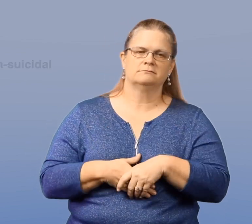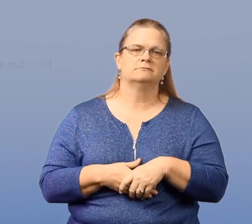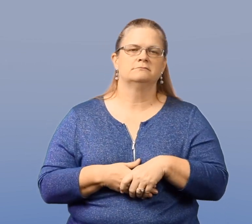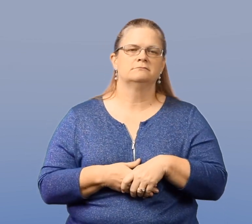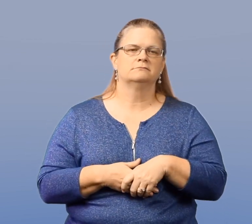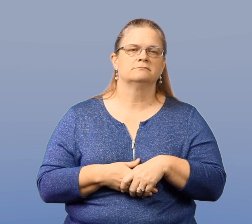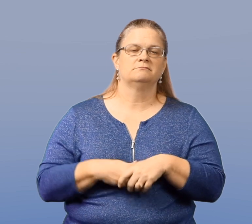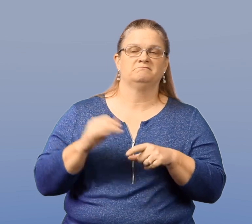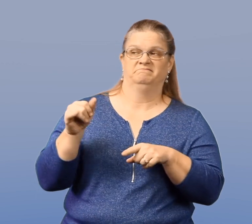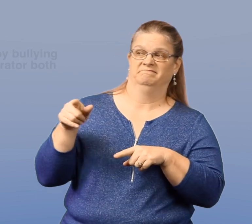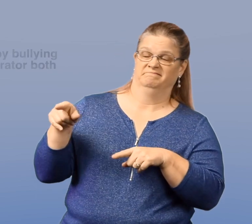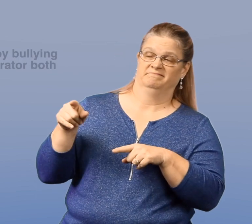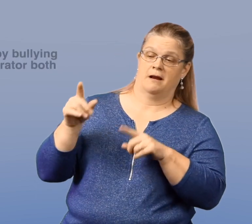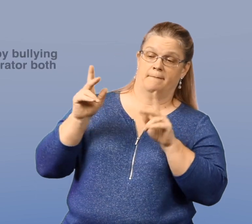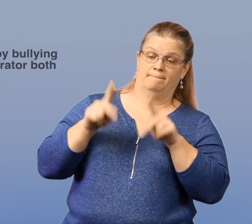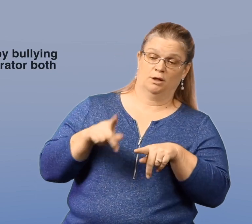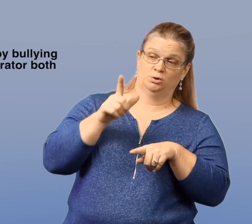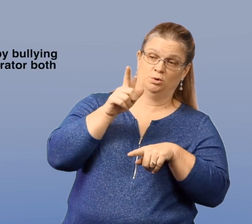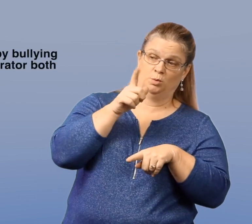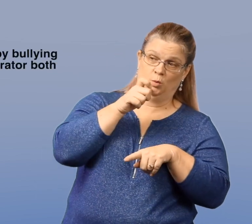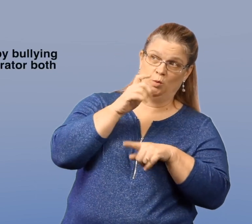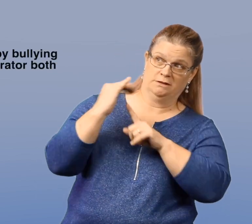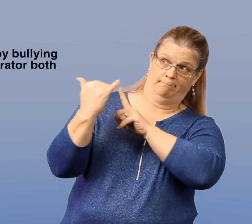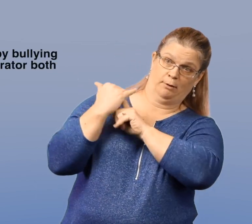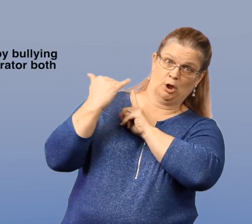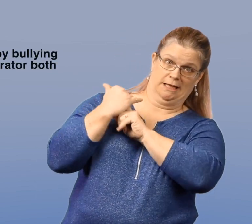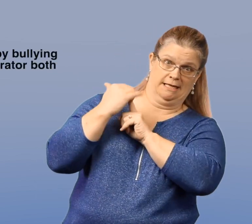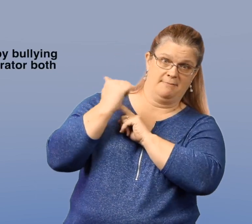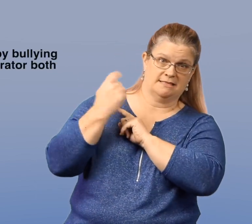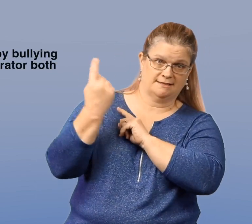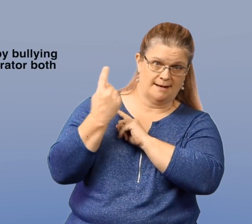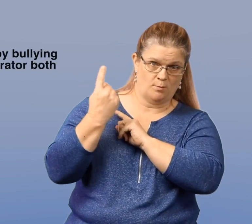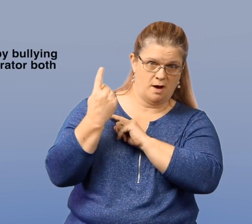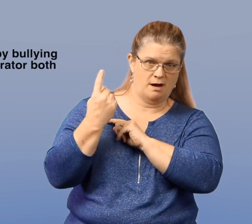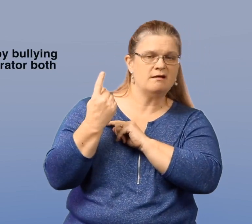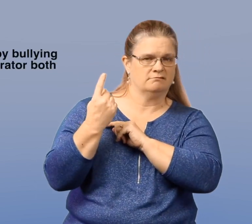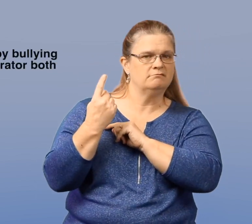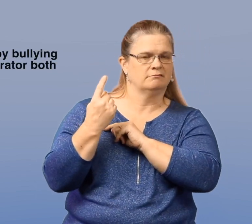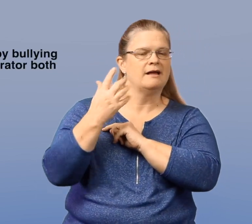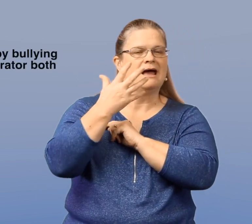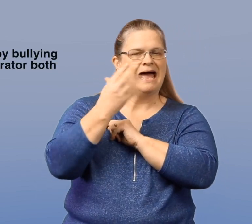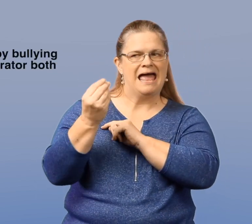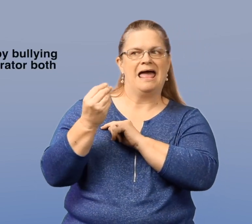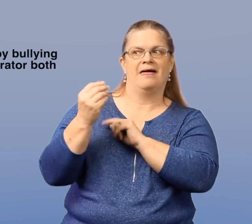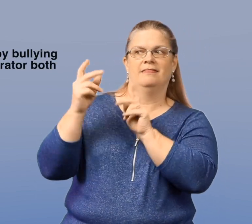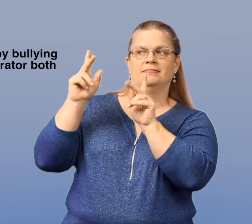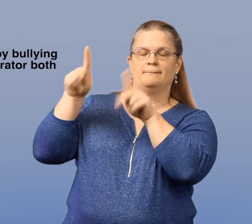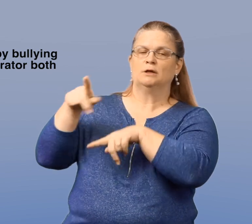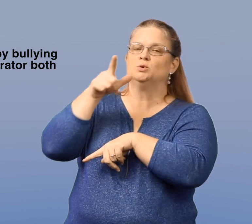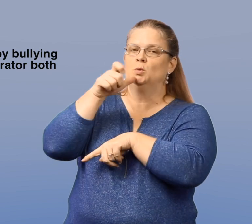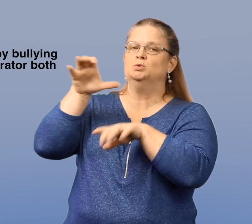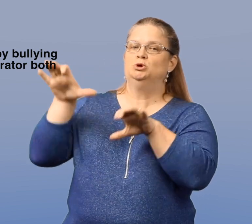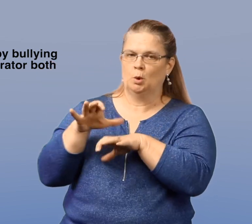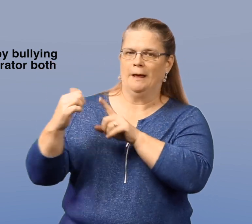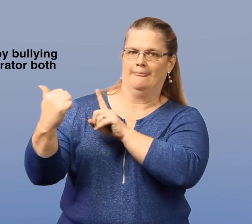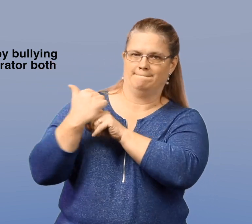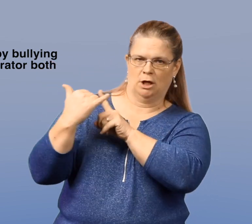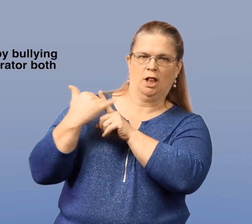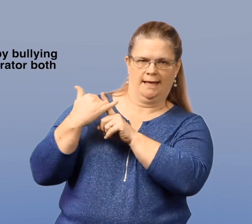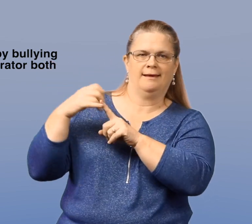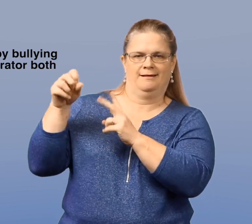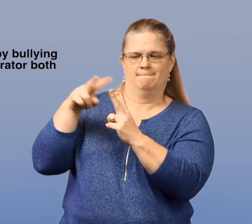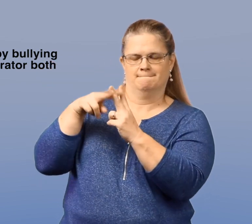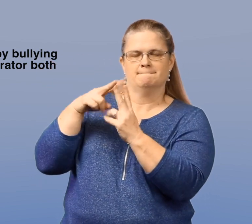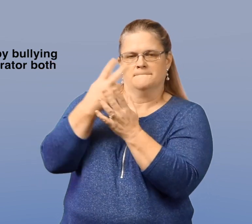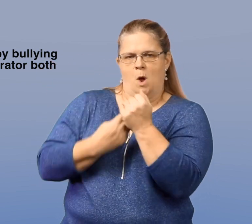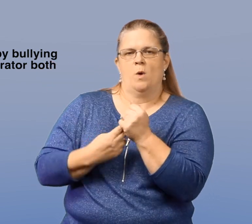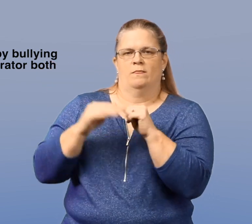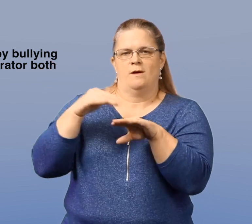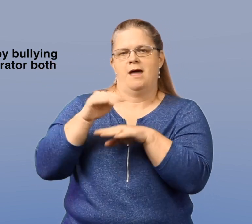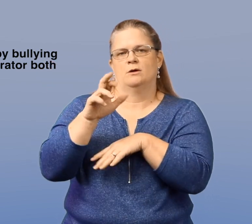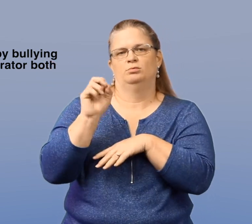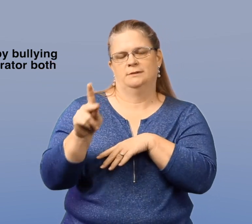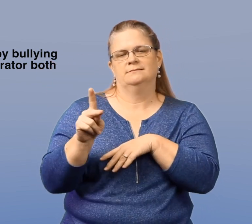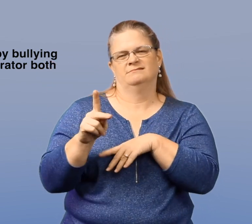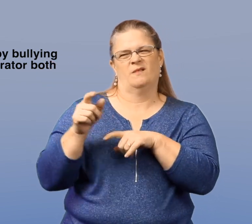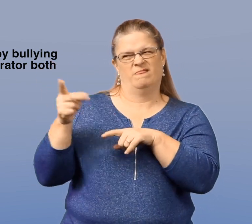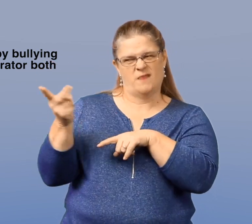A person who is bullied by someone as well as the perpetrator of the bullying are both at risk